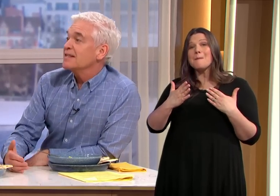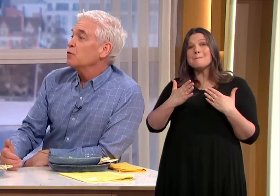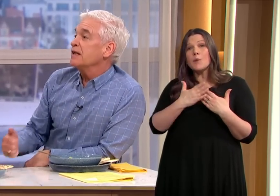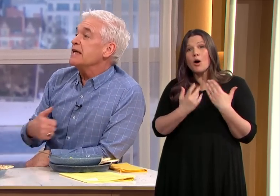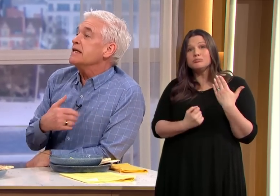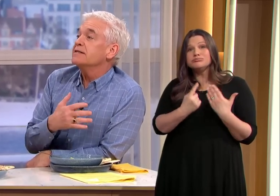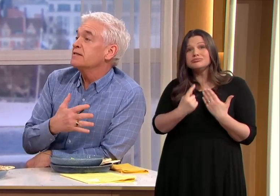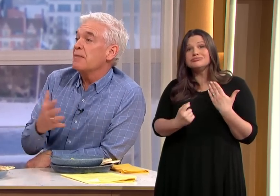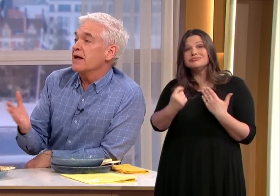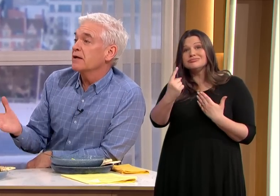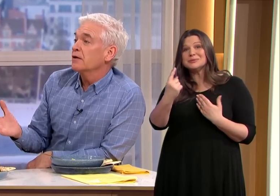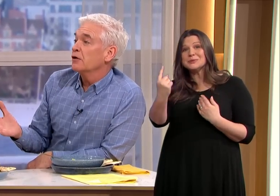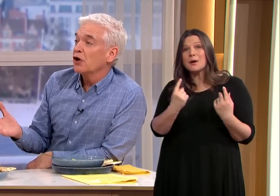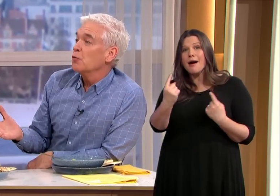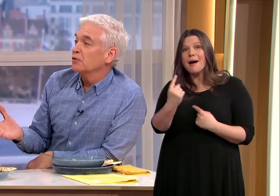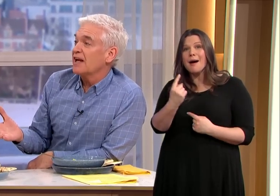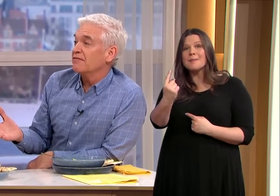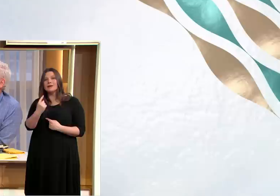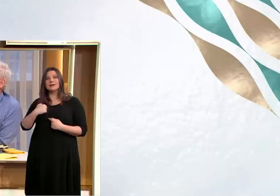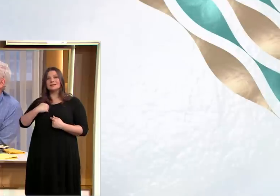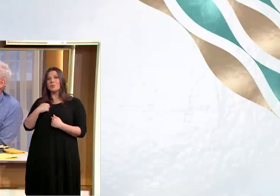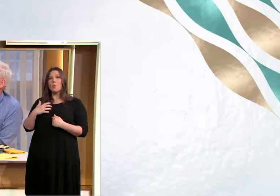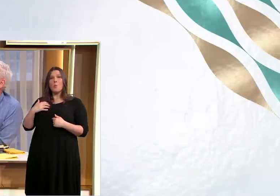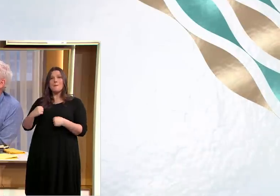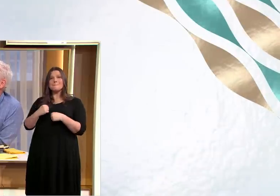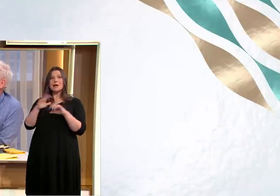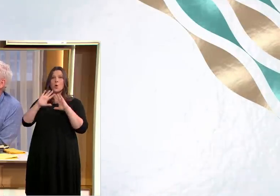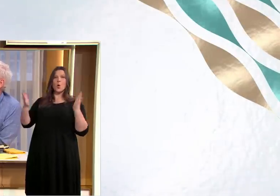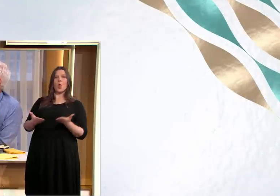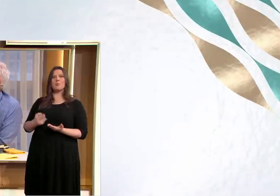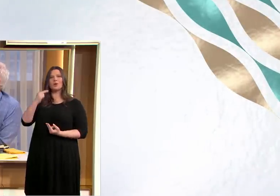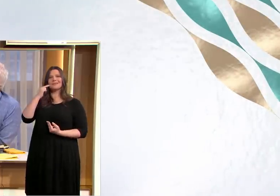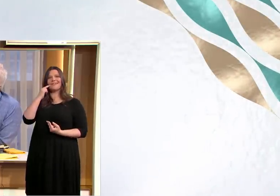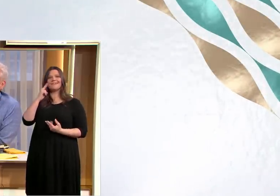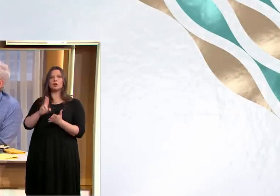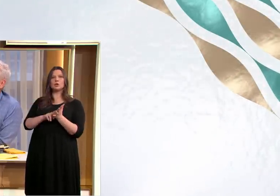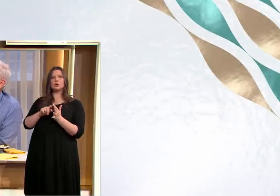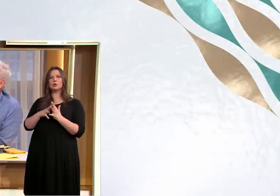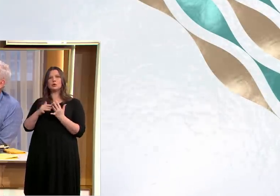less it will need to make Global deaf news because it will just be the way it's done